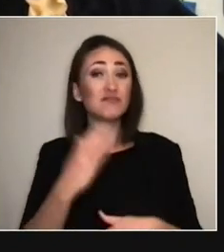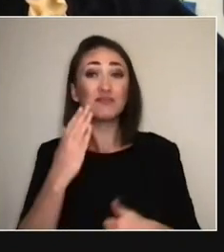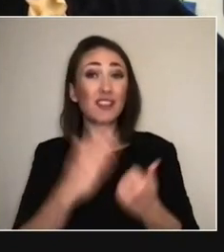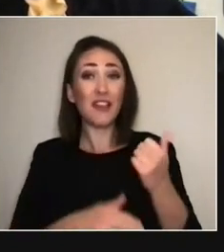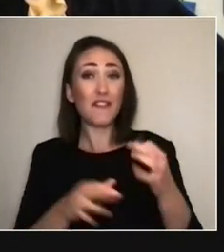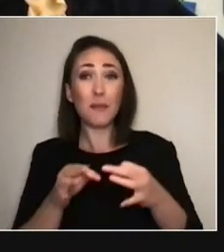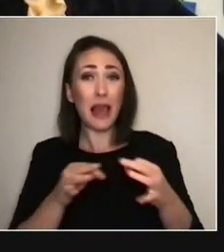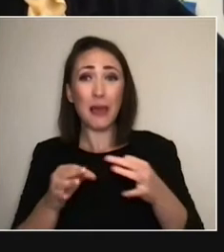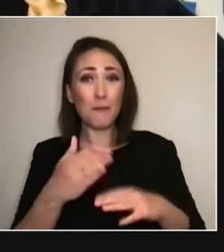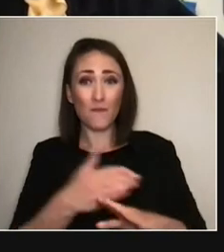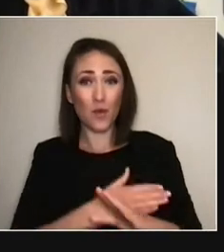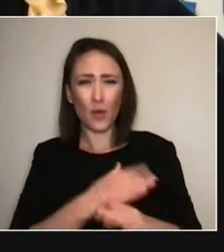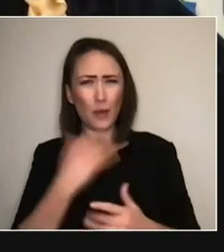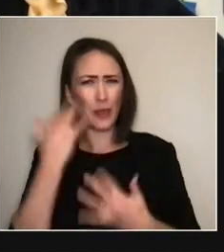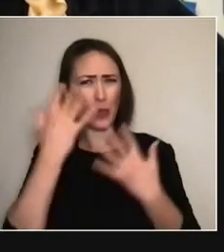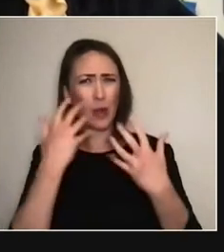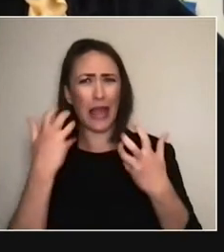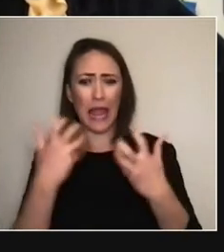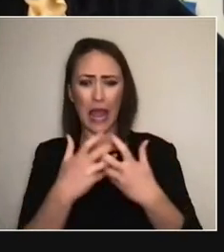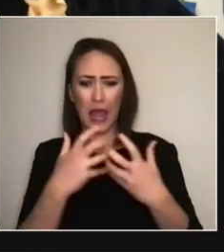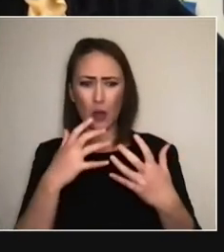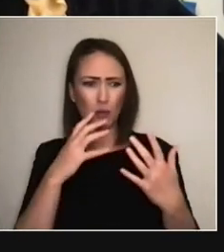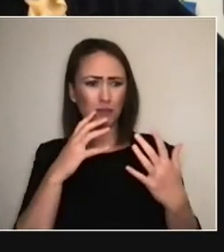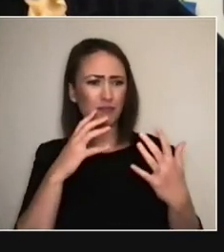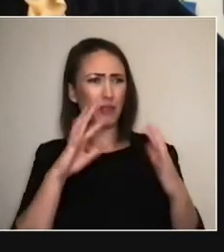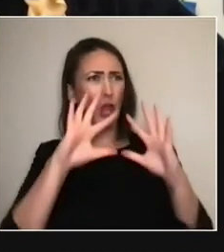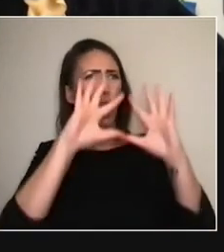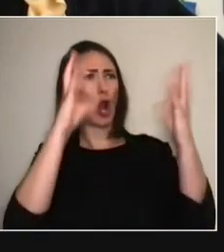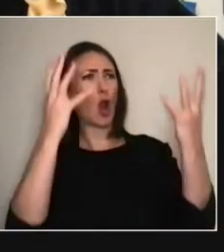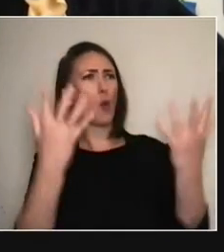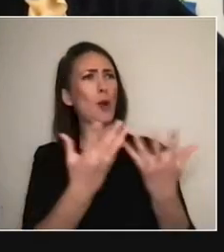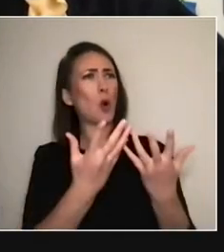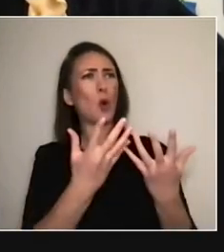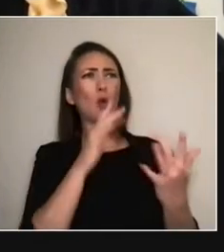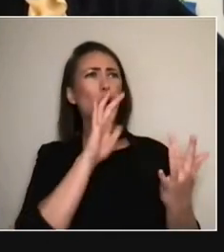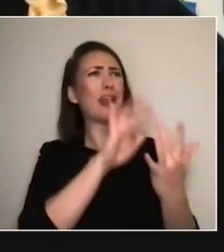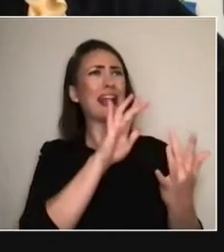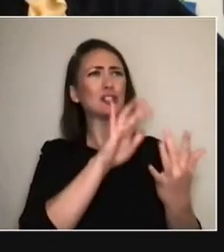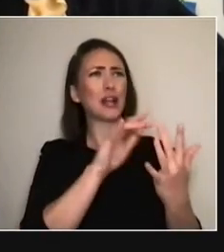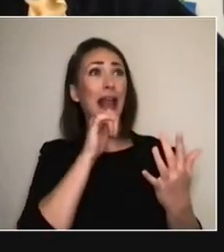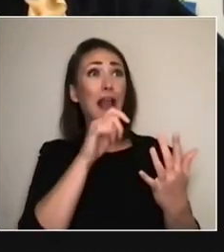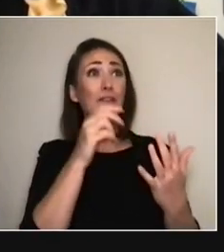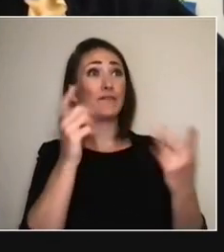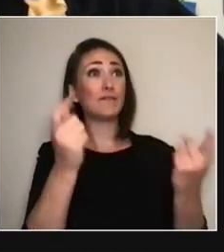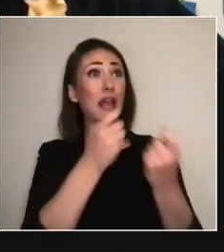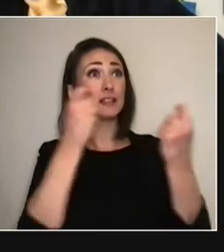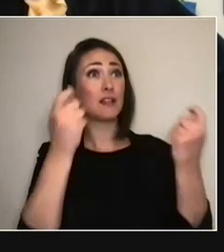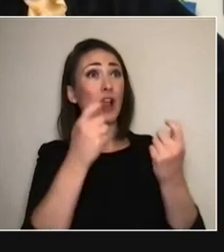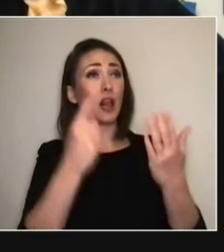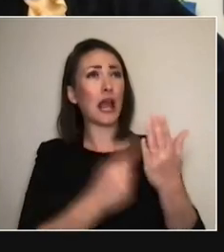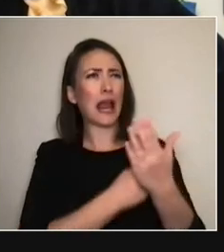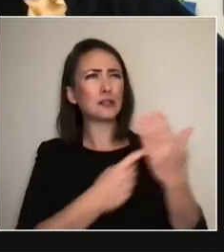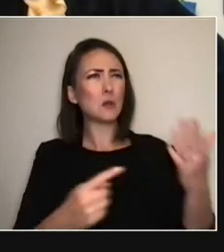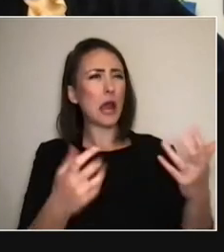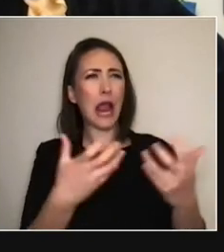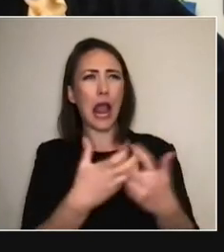'connect with our friends around the world more 'when we're not doing the festival?' And, I guess, my journey at LIFT has really been like,